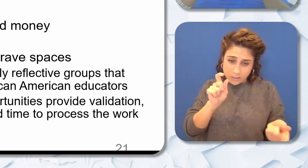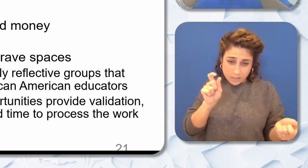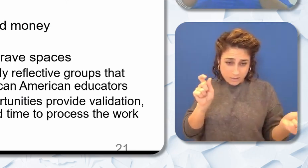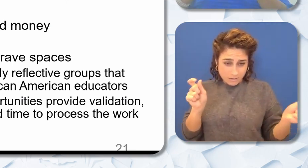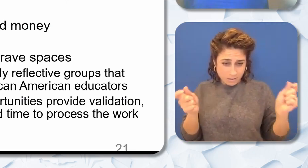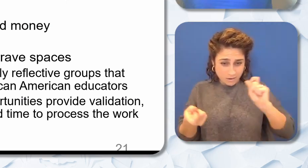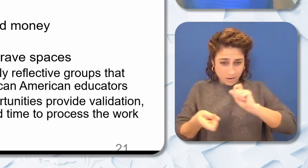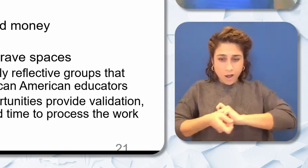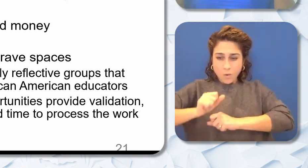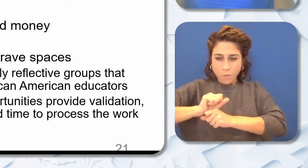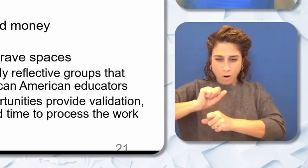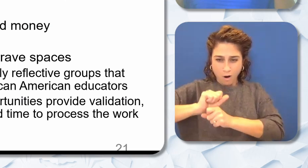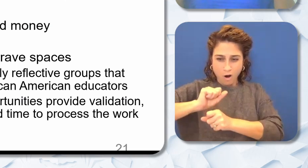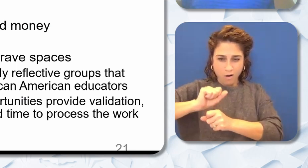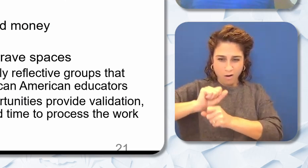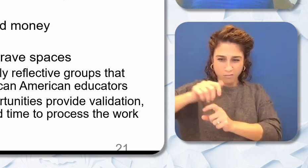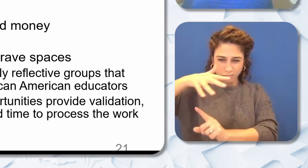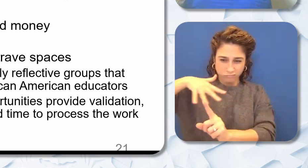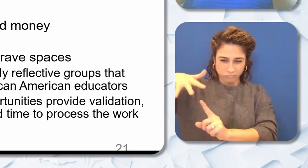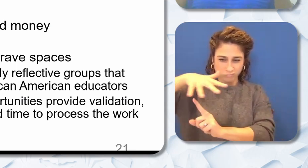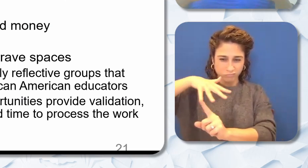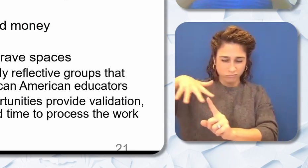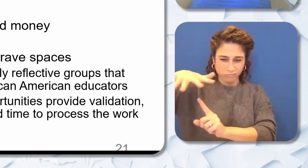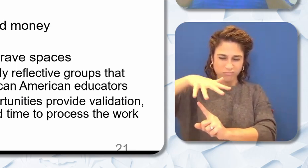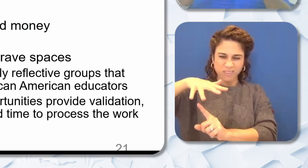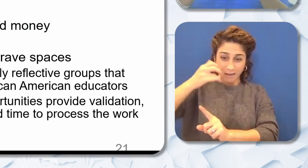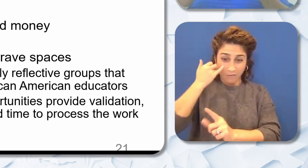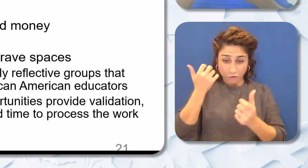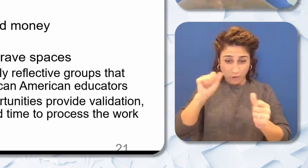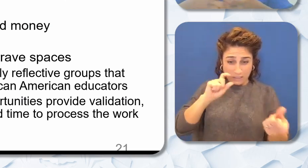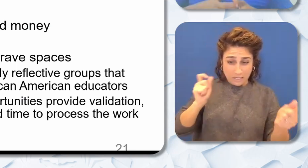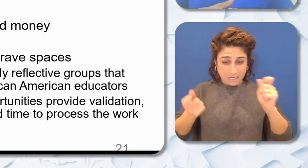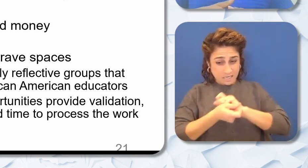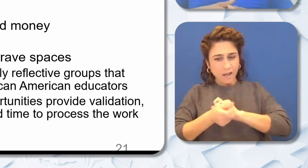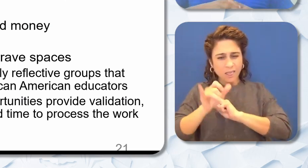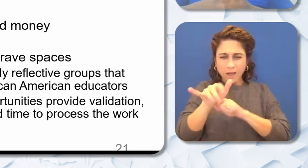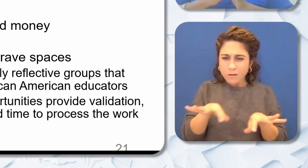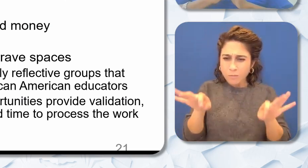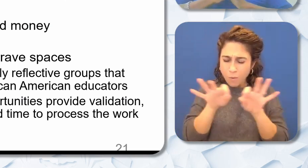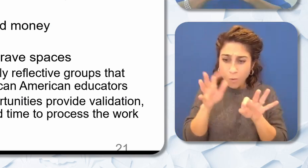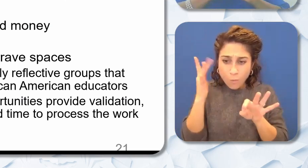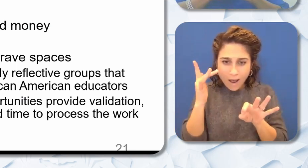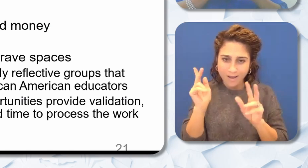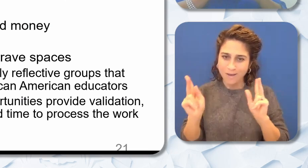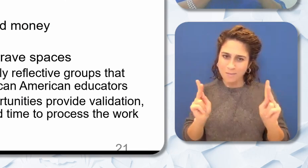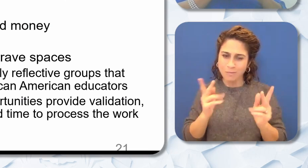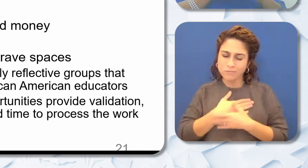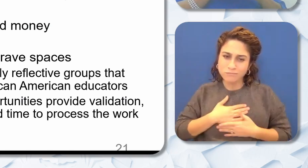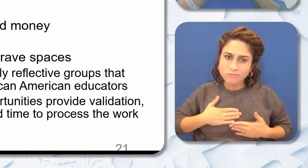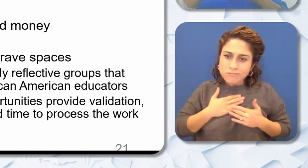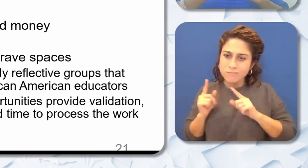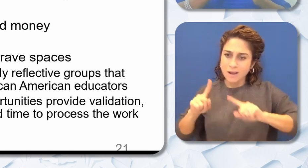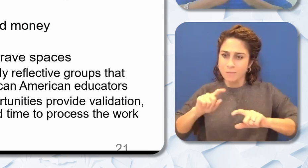culture they matter. They make a difference. People enjoy coming to work. I'd like to start